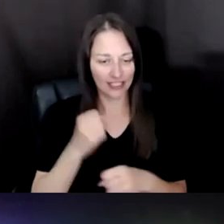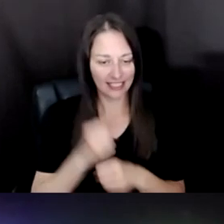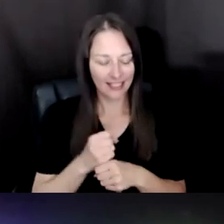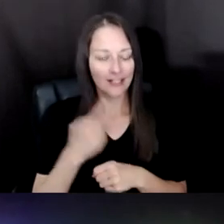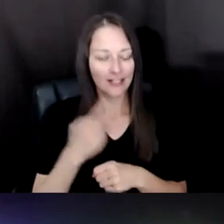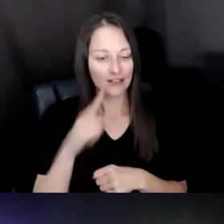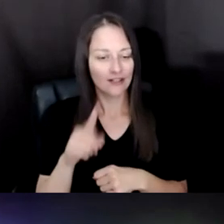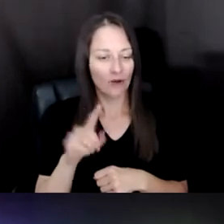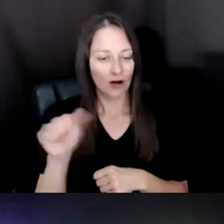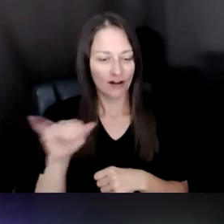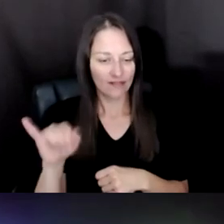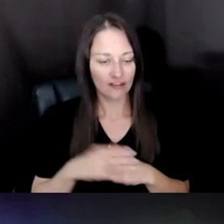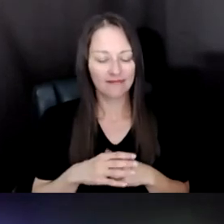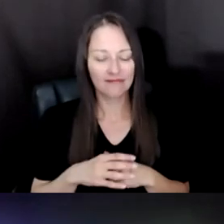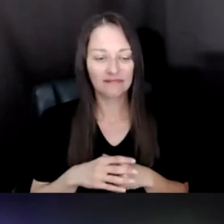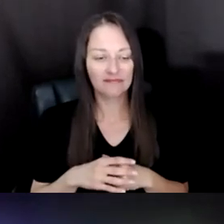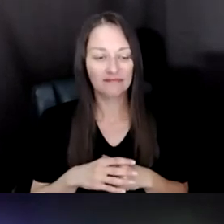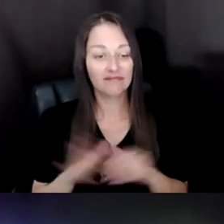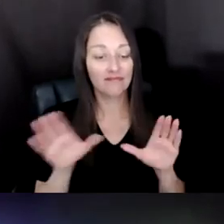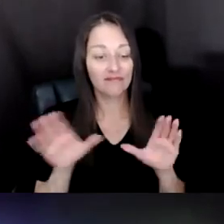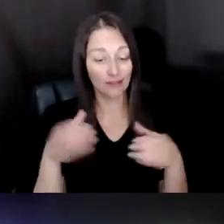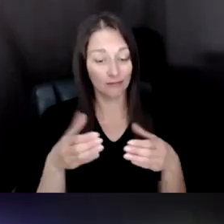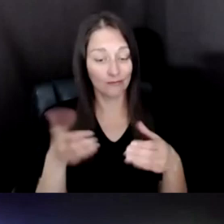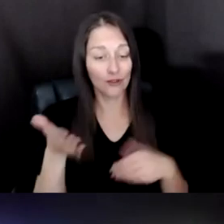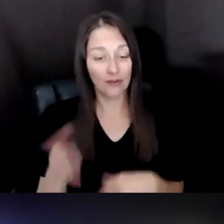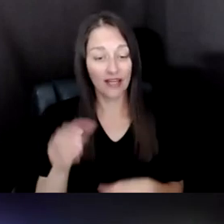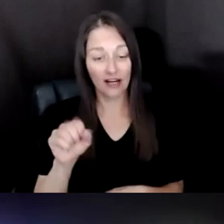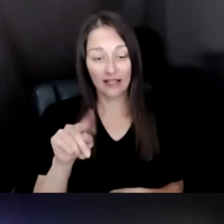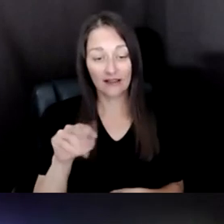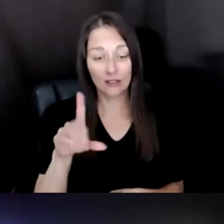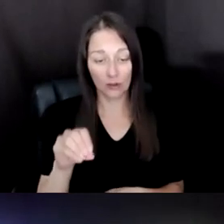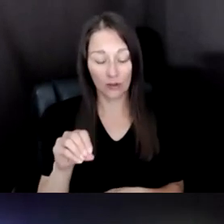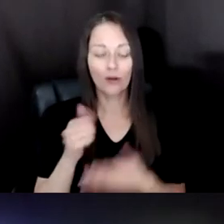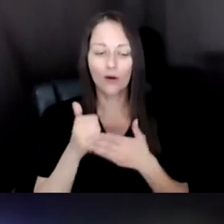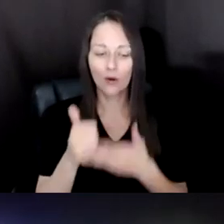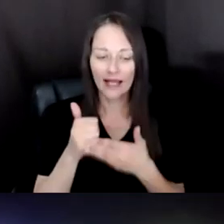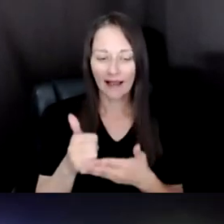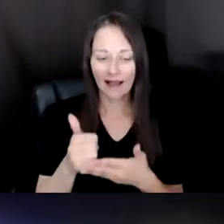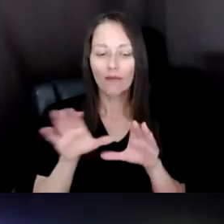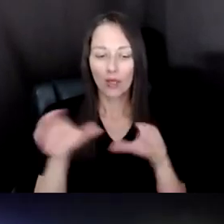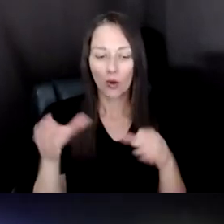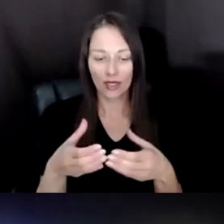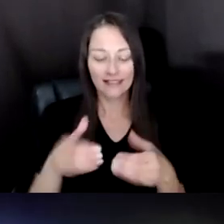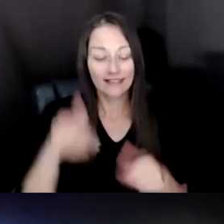IN THE STUDIO WE EVEN HELP THE ORGANIZATION TO EVEN LIKE REMEMBER THE TOOLS RIGHT NOW WE MAY